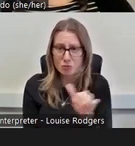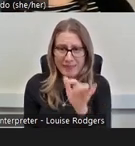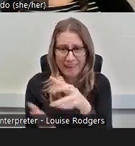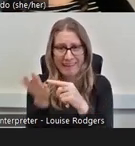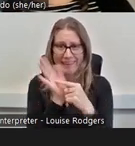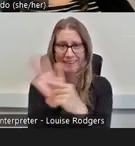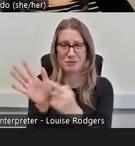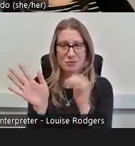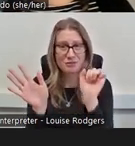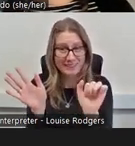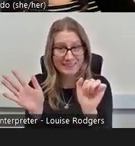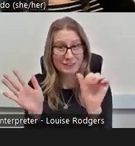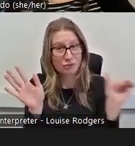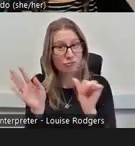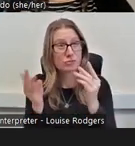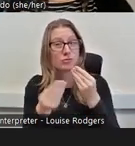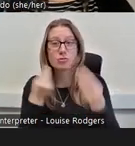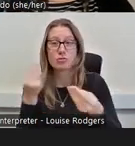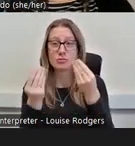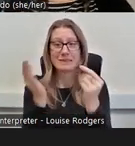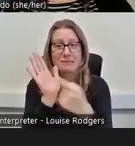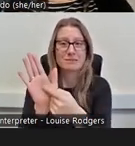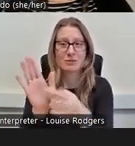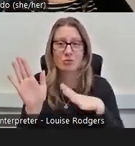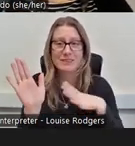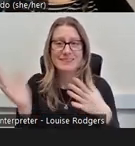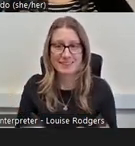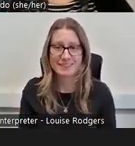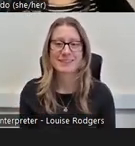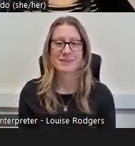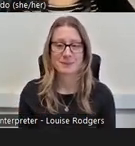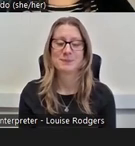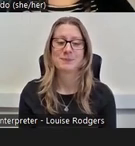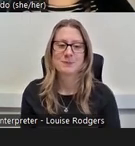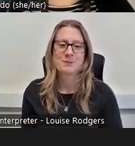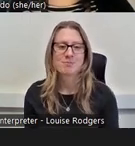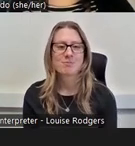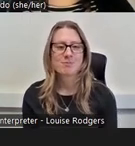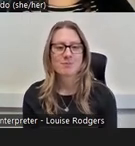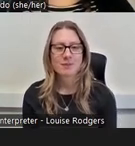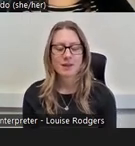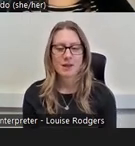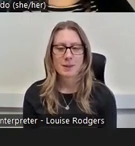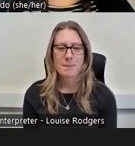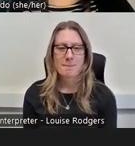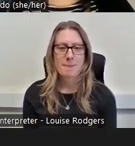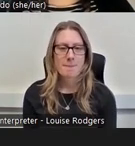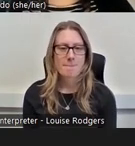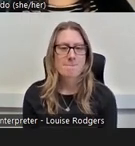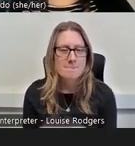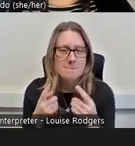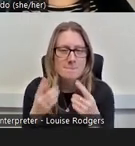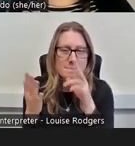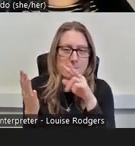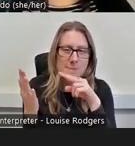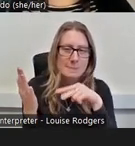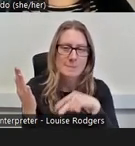be telling those stories already and that's only going to help you. What else? Something